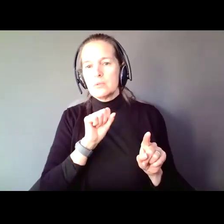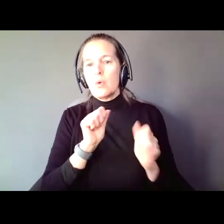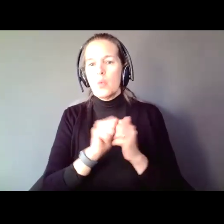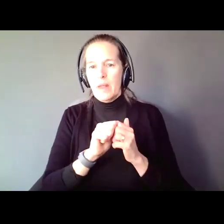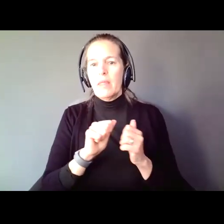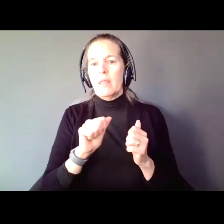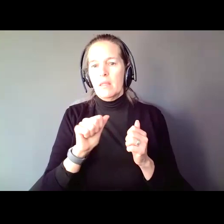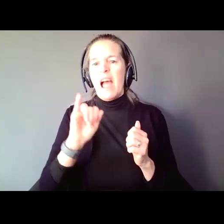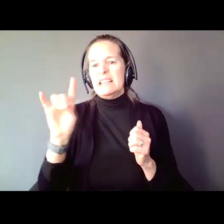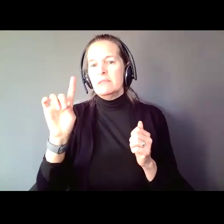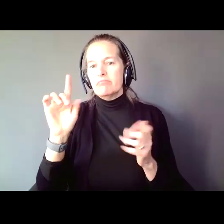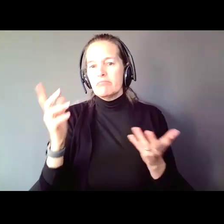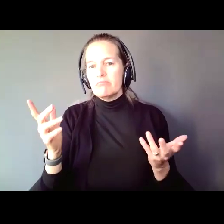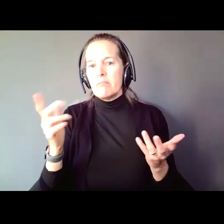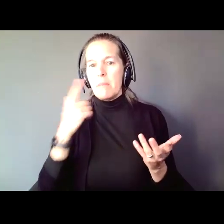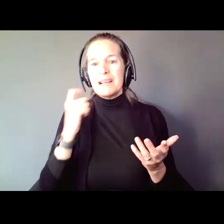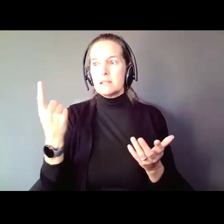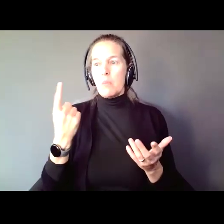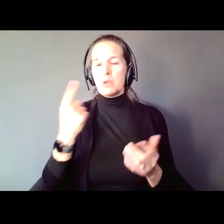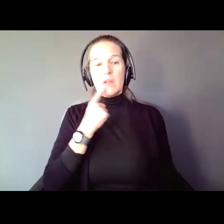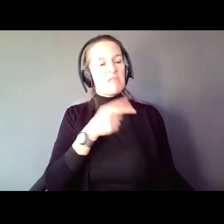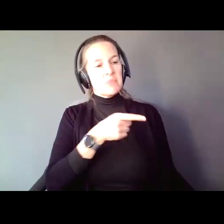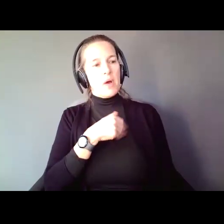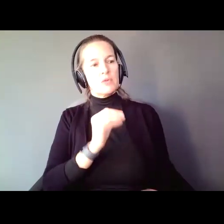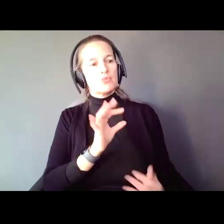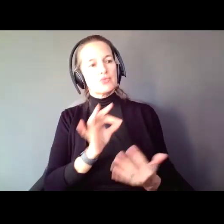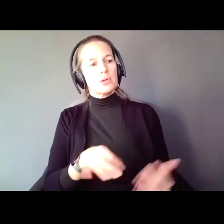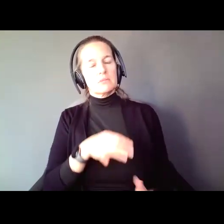meant well. Someone said you have no choice, you have to get guardianship, you have to do that.